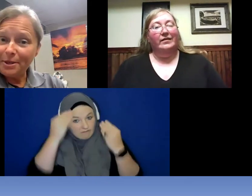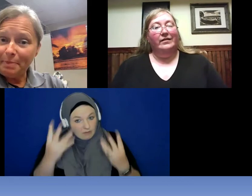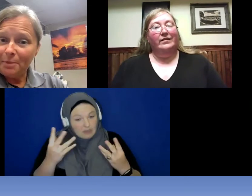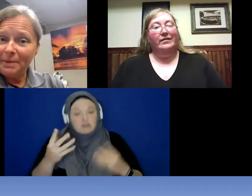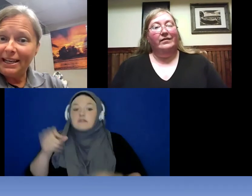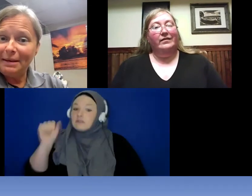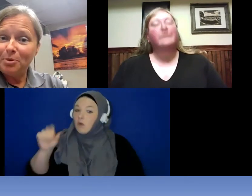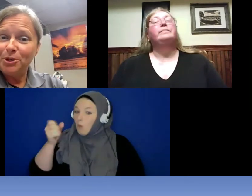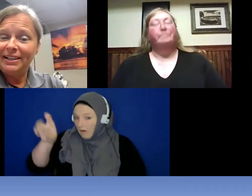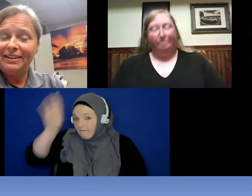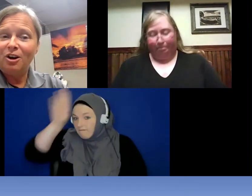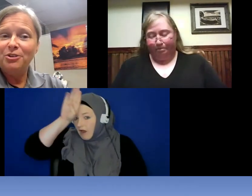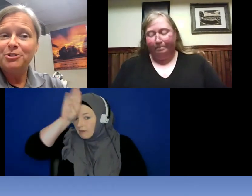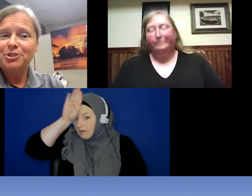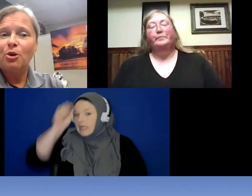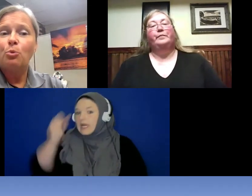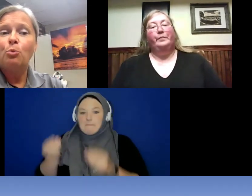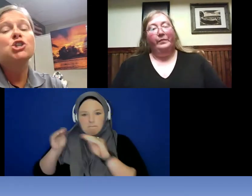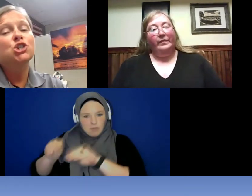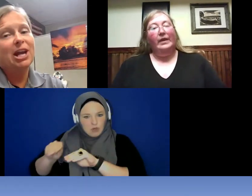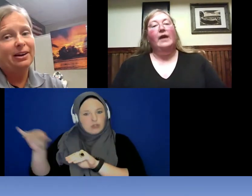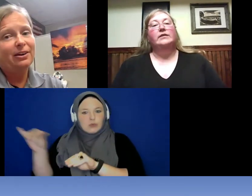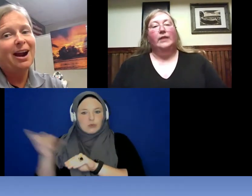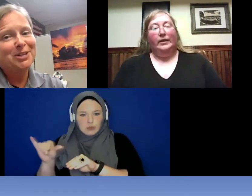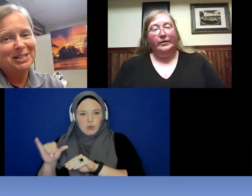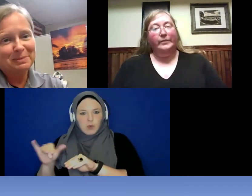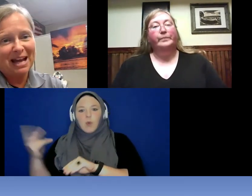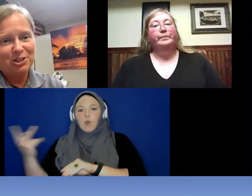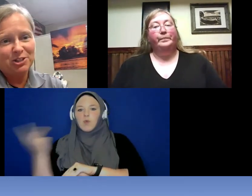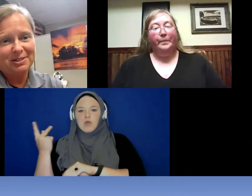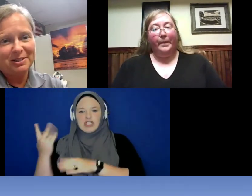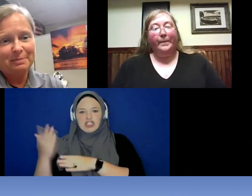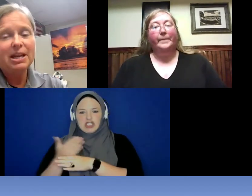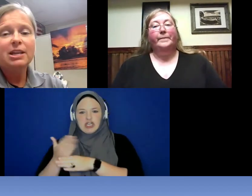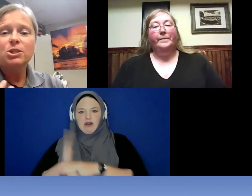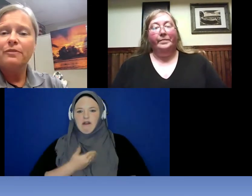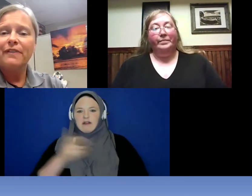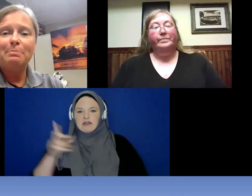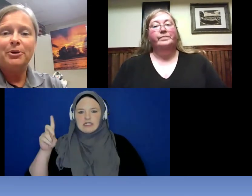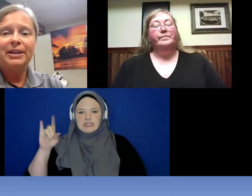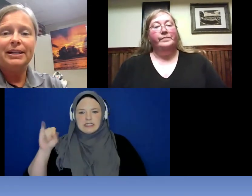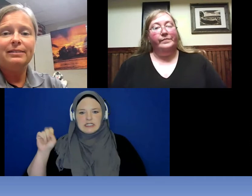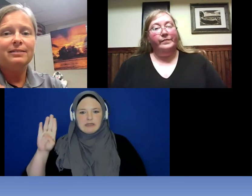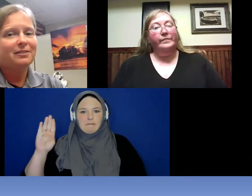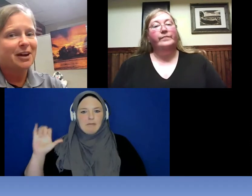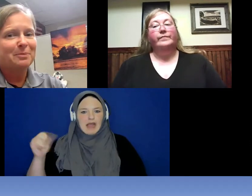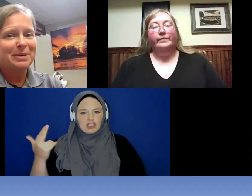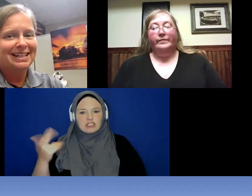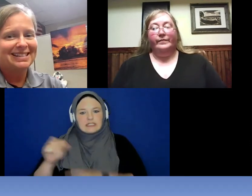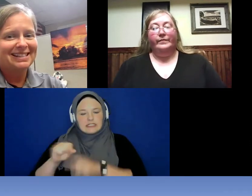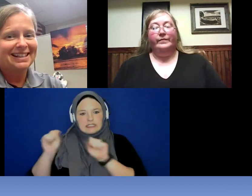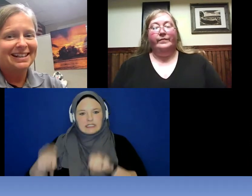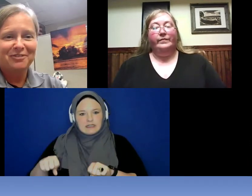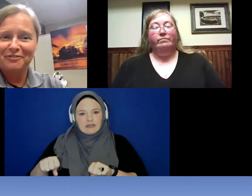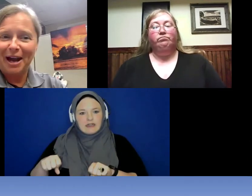fire department can put it in also we share our dispatch system if I put it in the firemen can see it if the